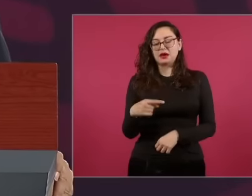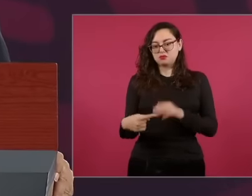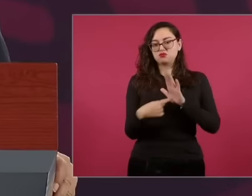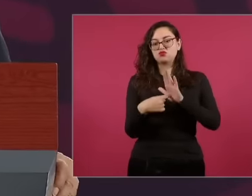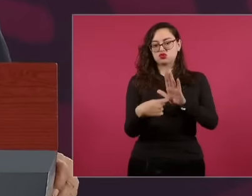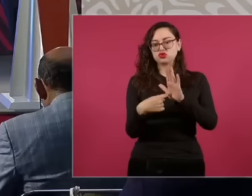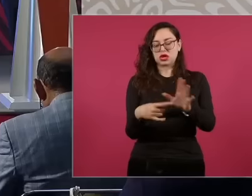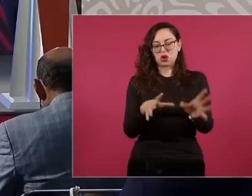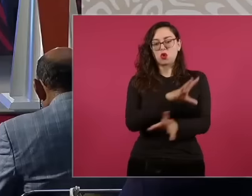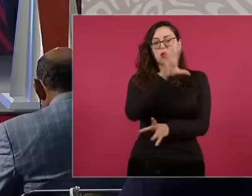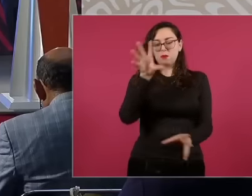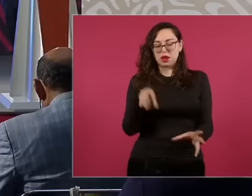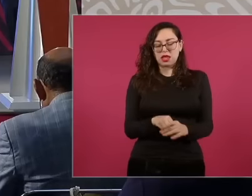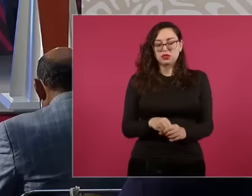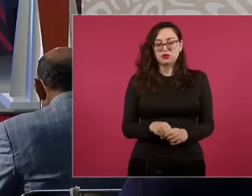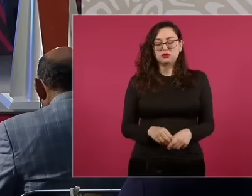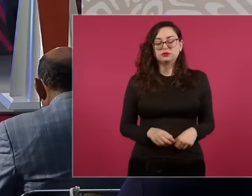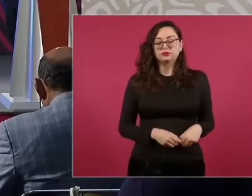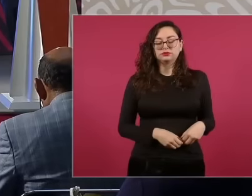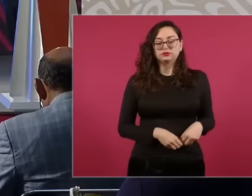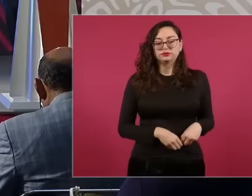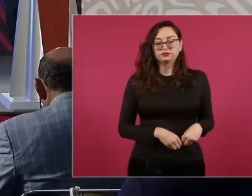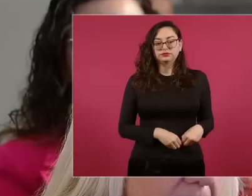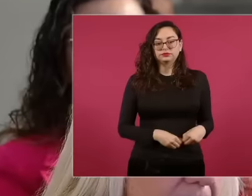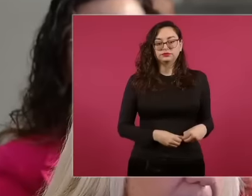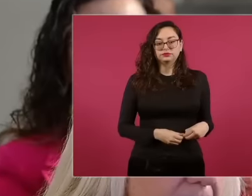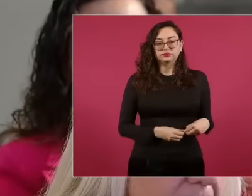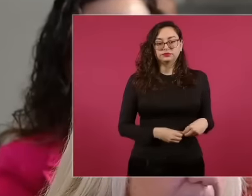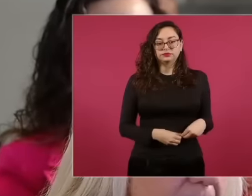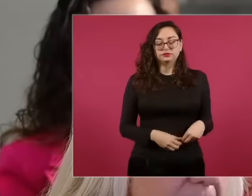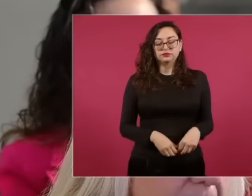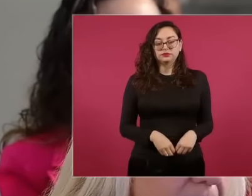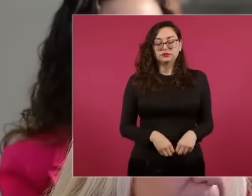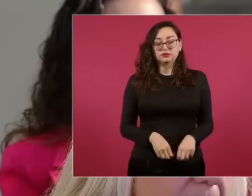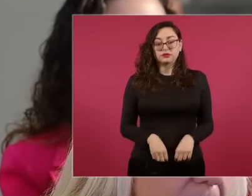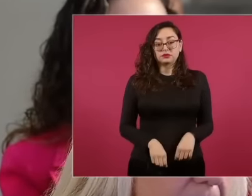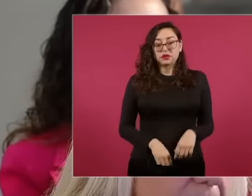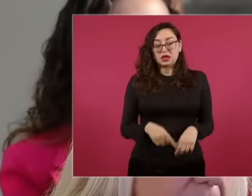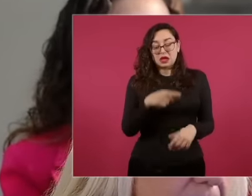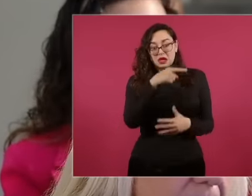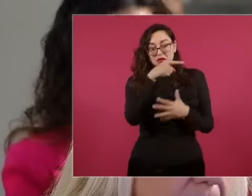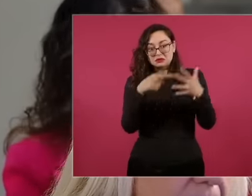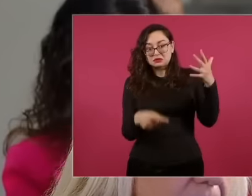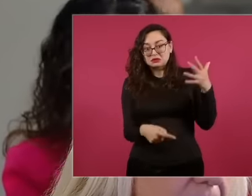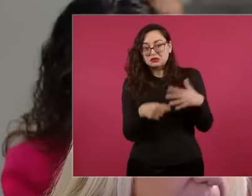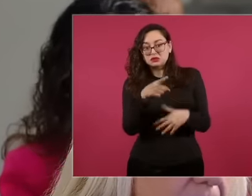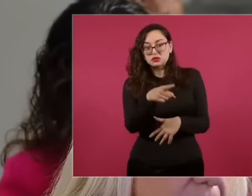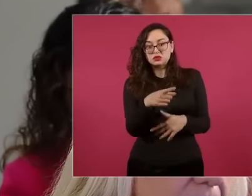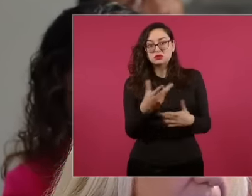you are asking so among that number There are some first level ones like with the thing about the